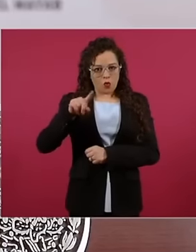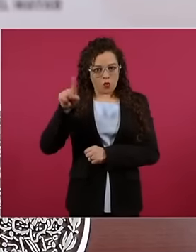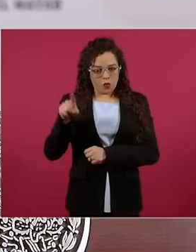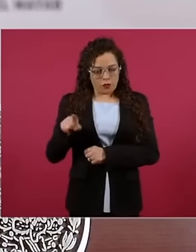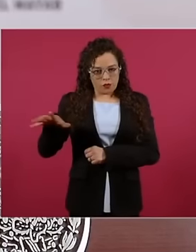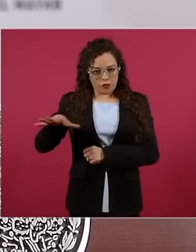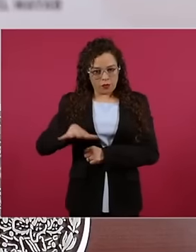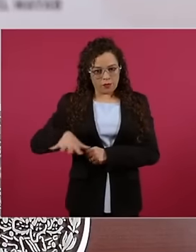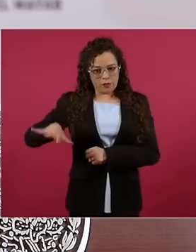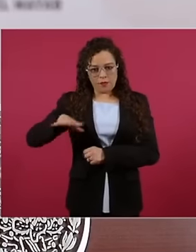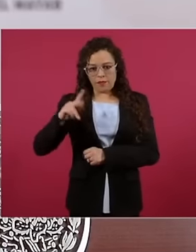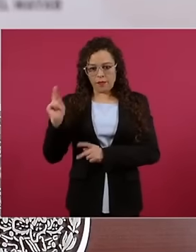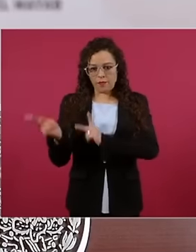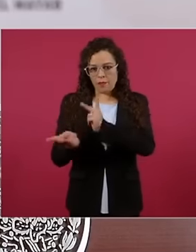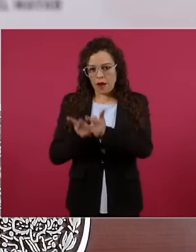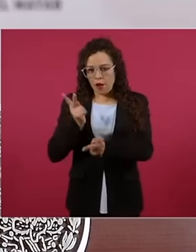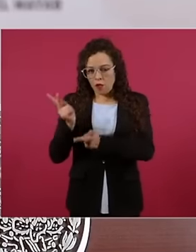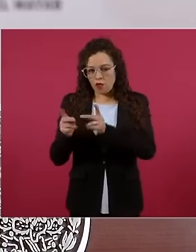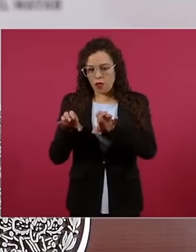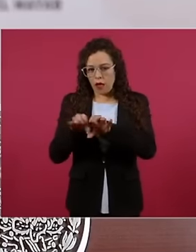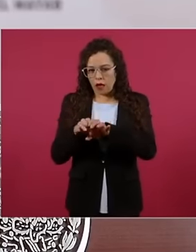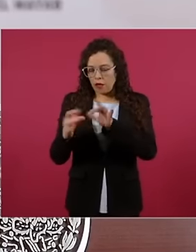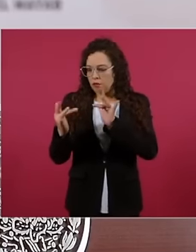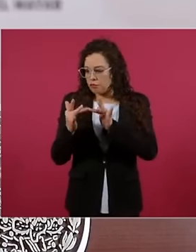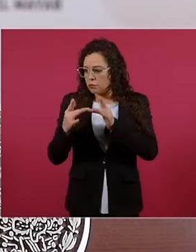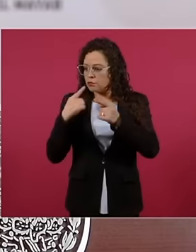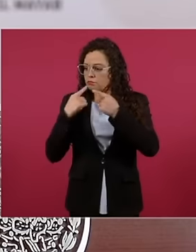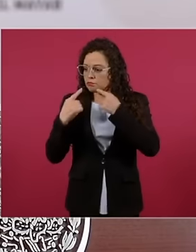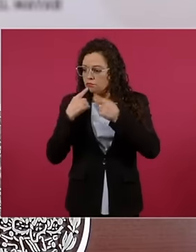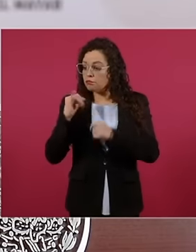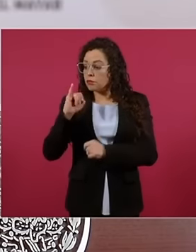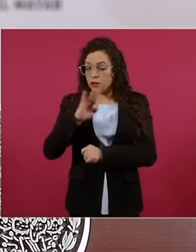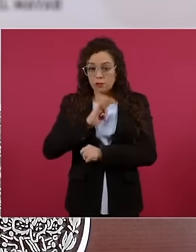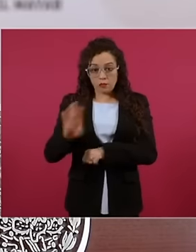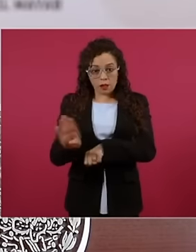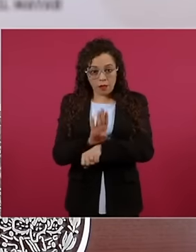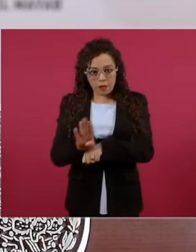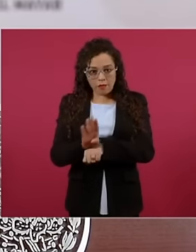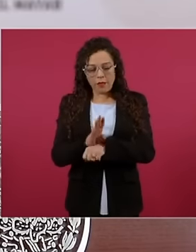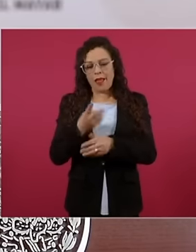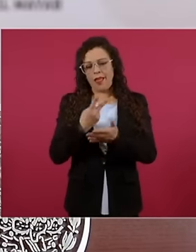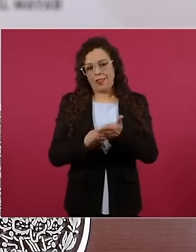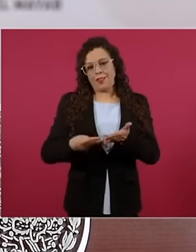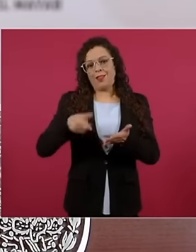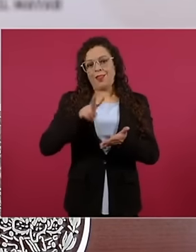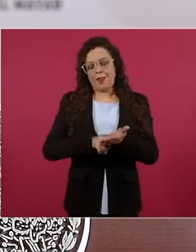Well, we give a double benefit. The next one, please, the interoceanic corridor is a